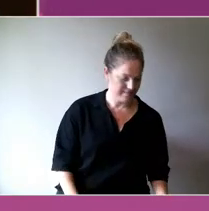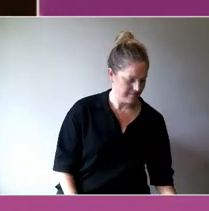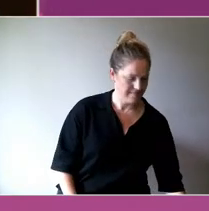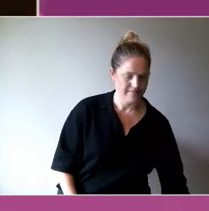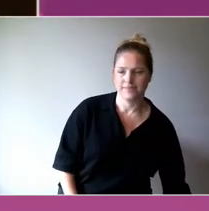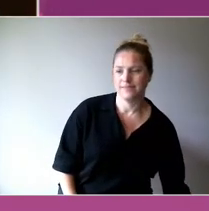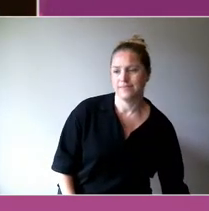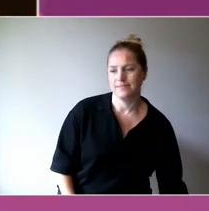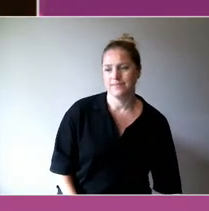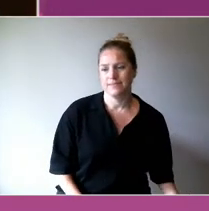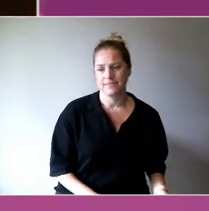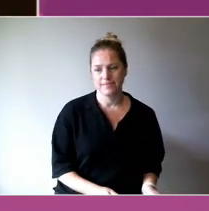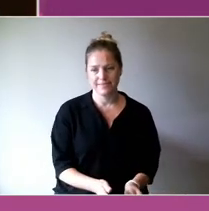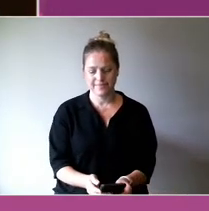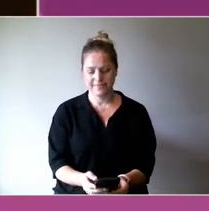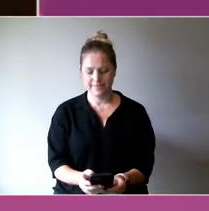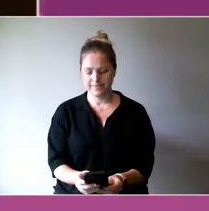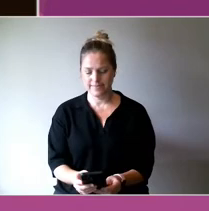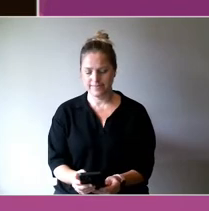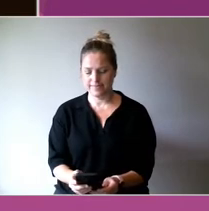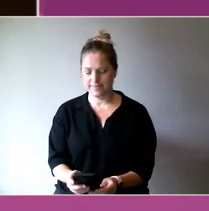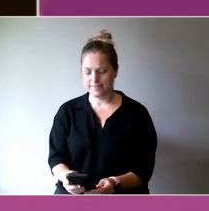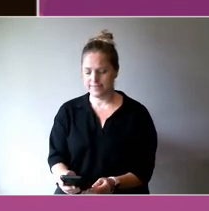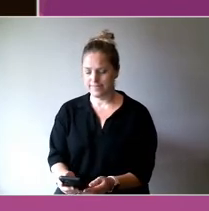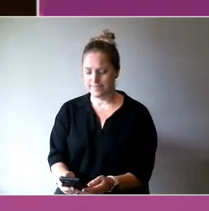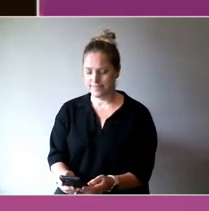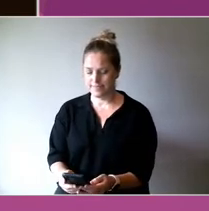and articulate what is coming out of these programs.